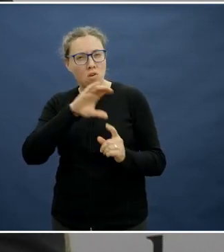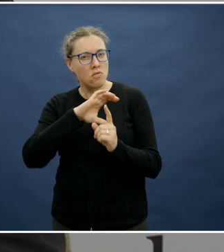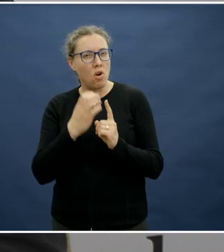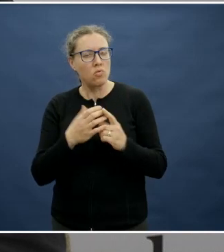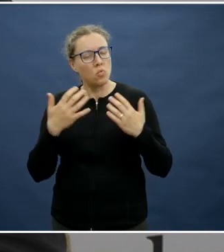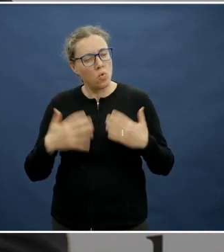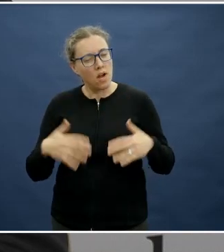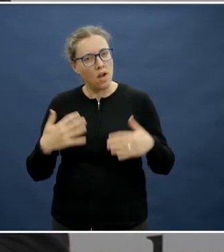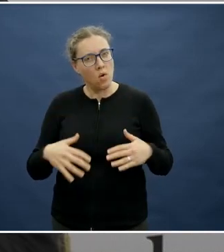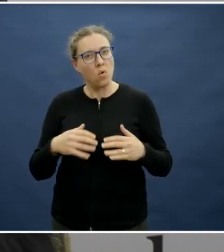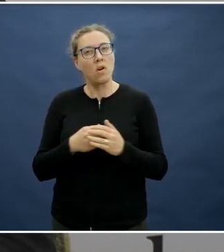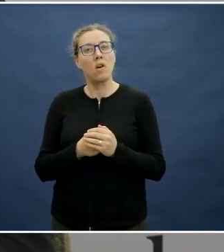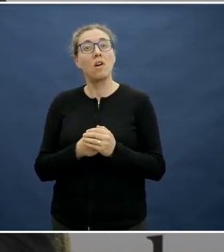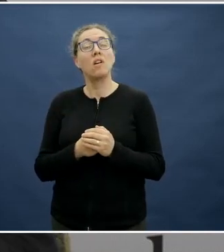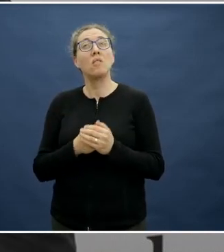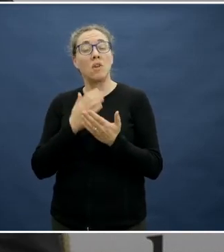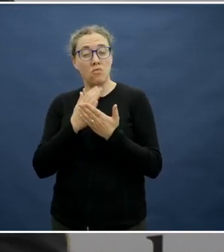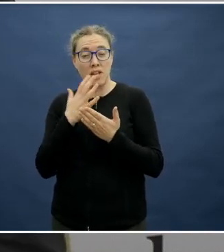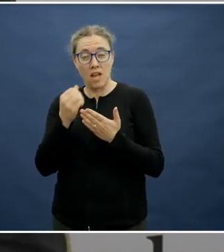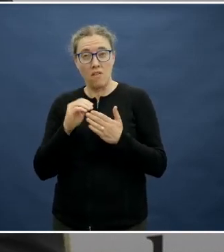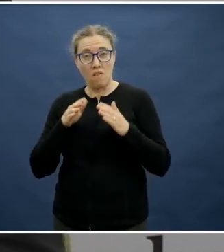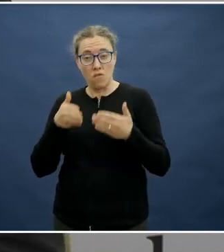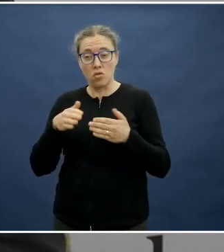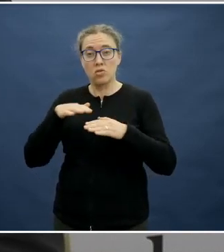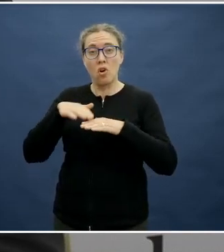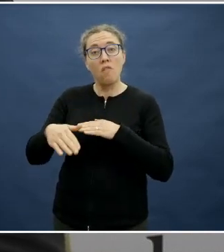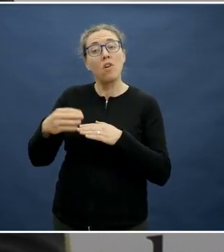It's actually focused little on food education but focused more on food culture.